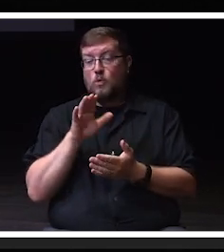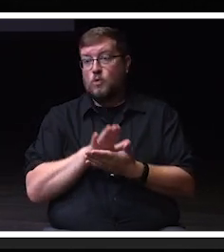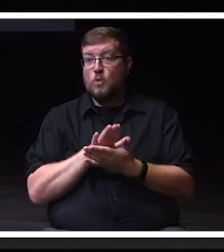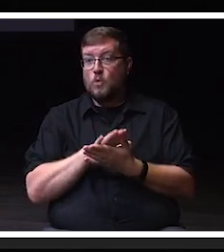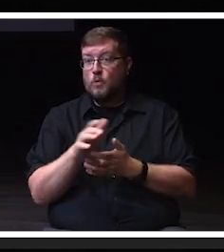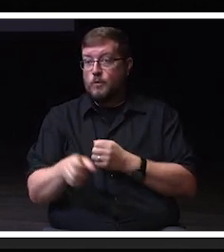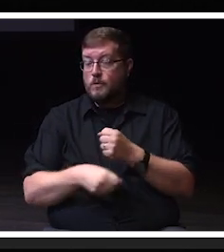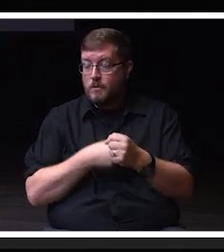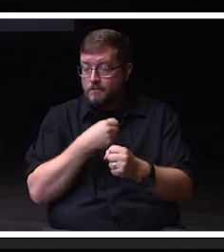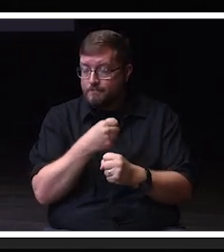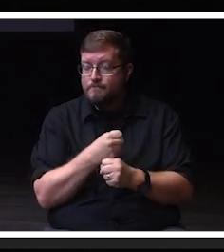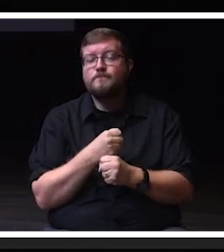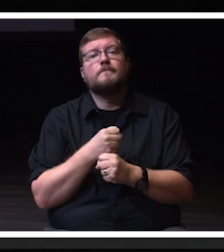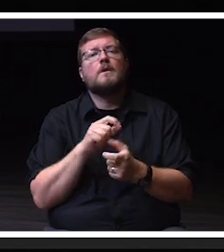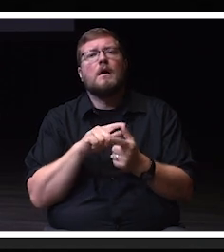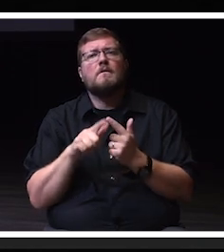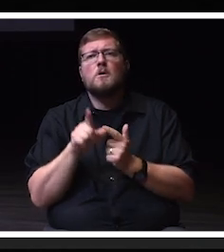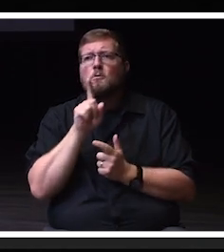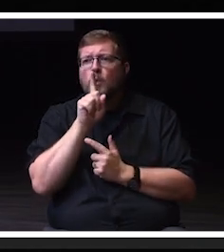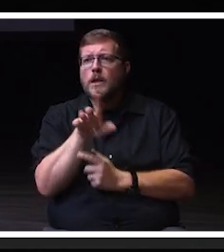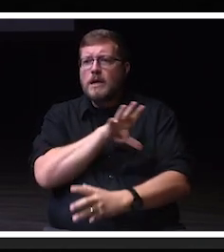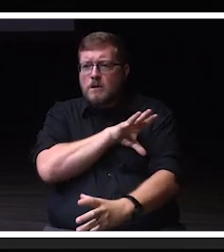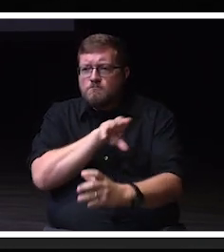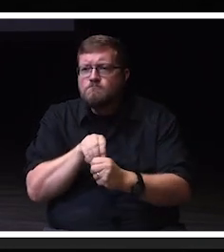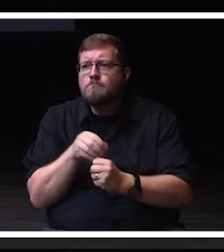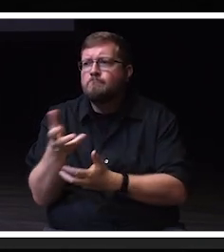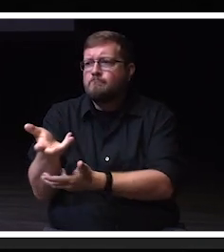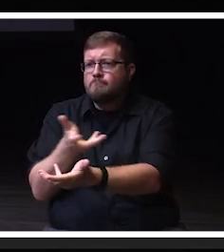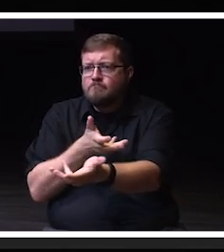and engage in conversations with stakeholders